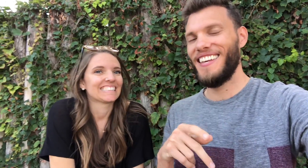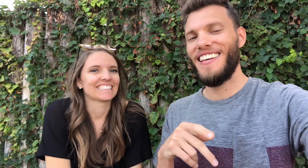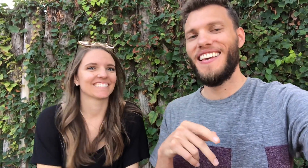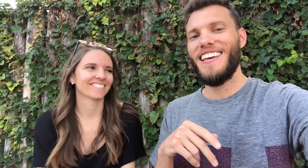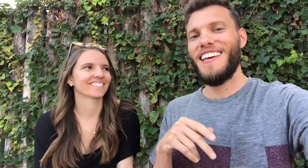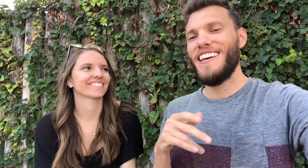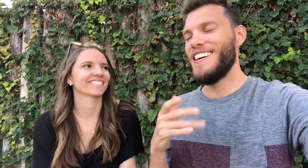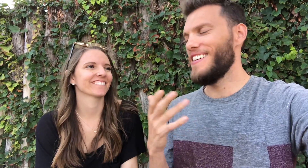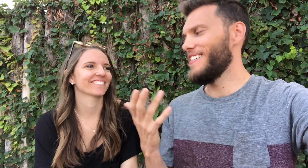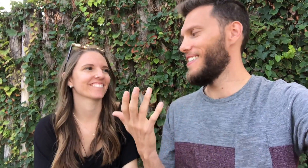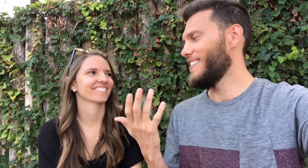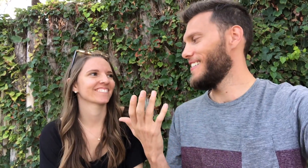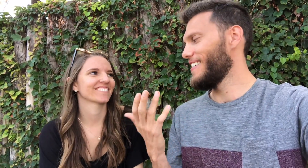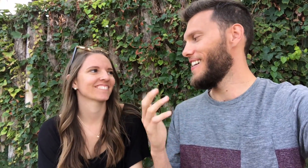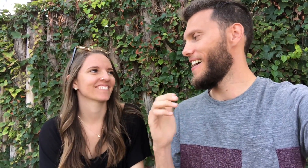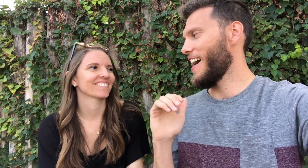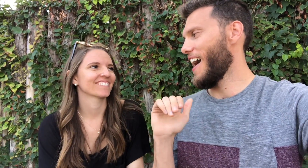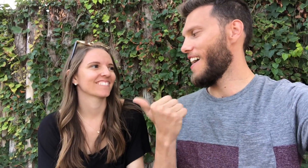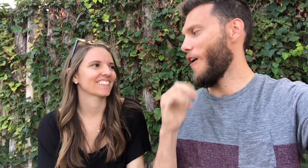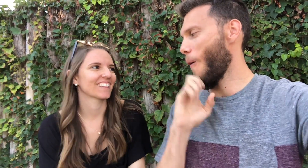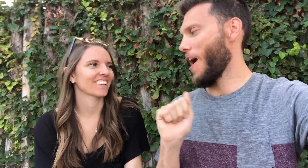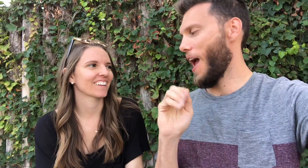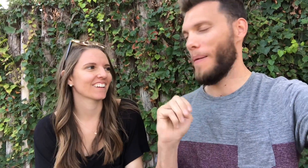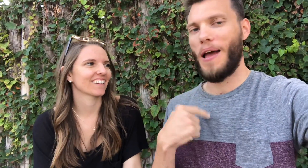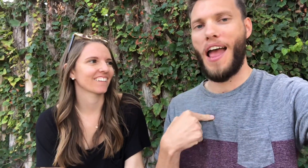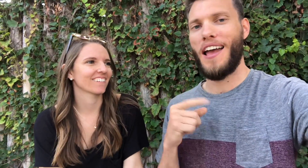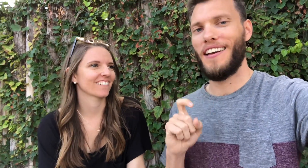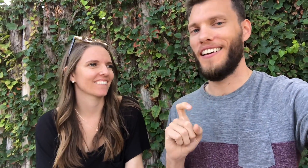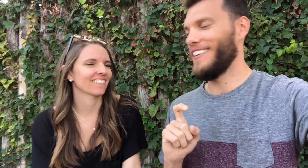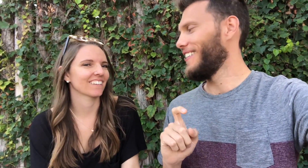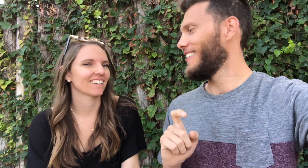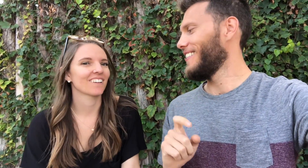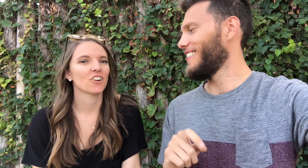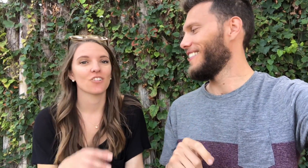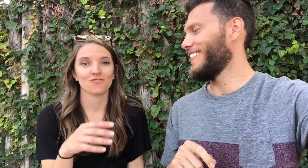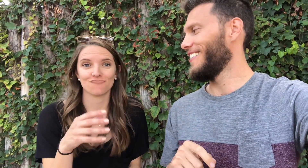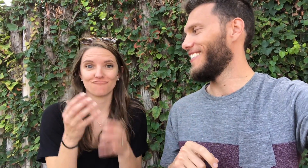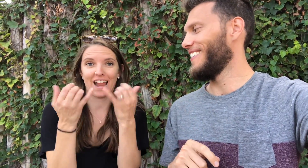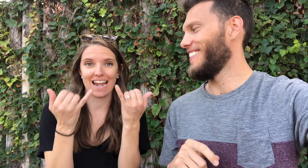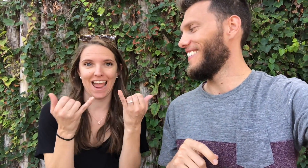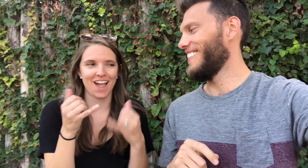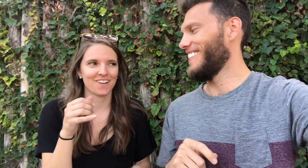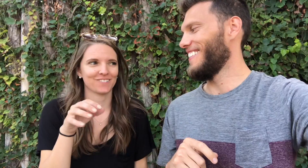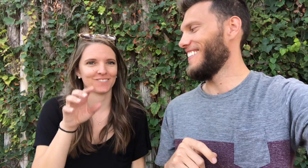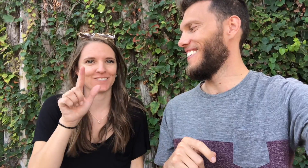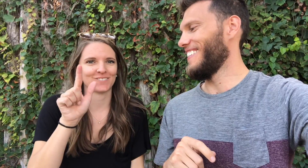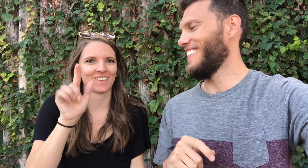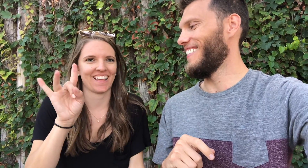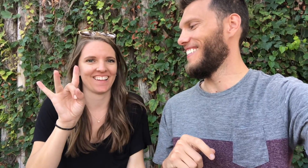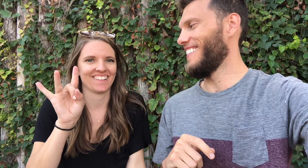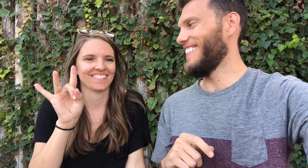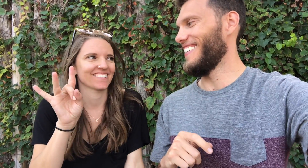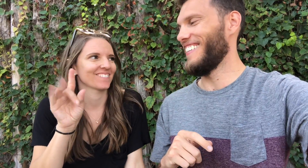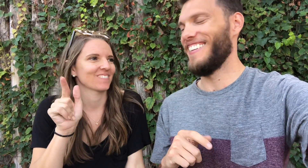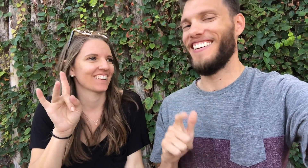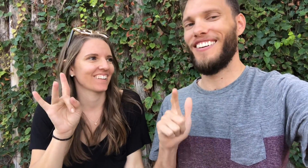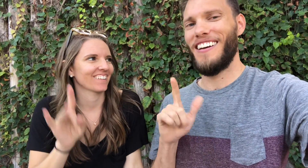Ok, how old am I? Well right now you're 28.